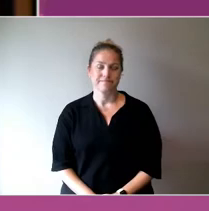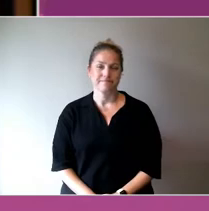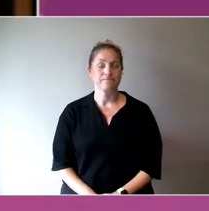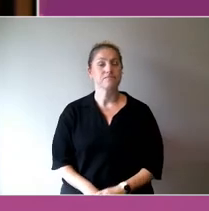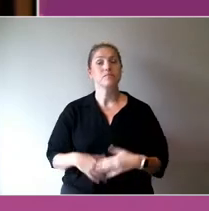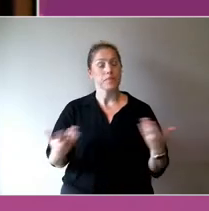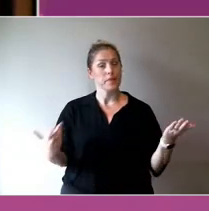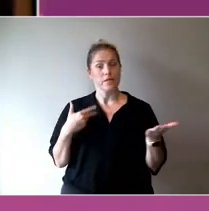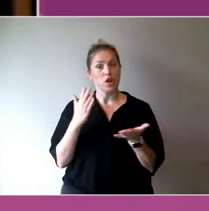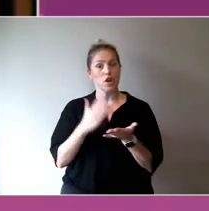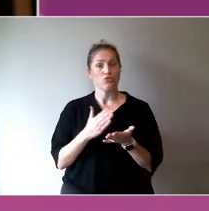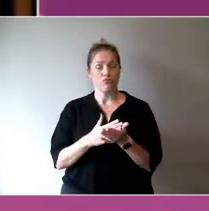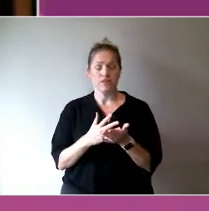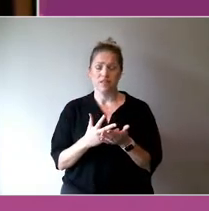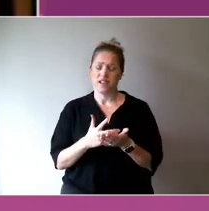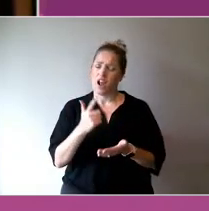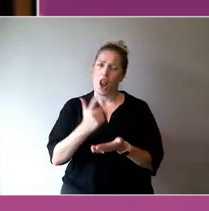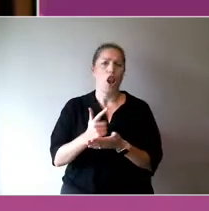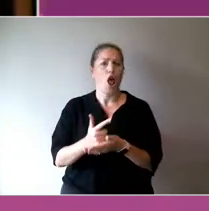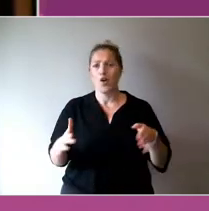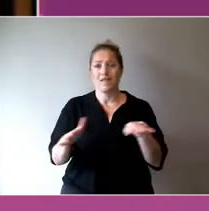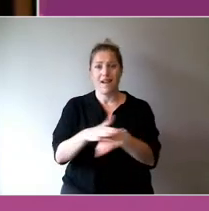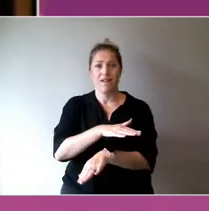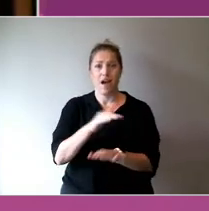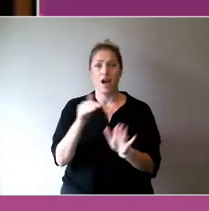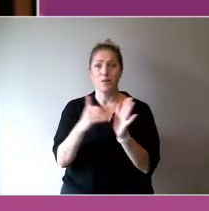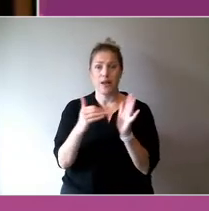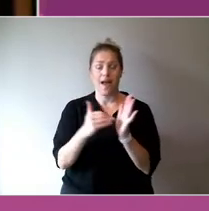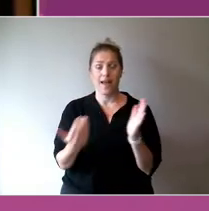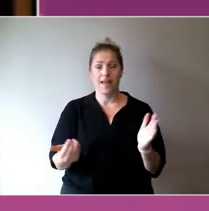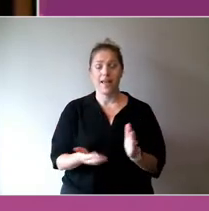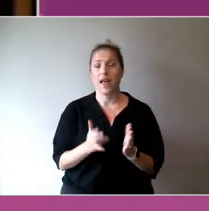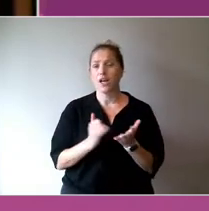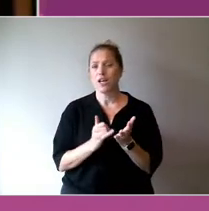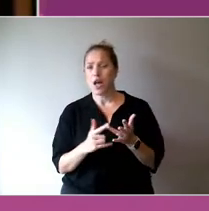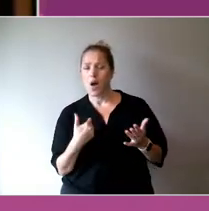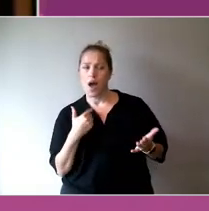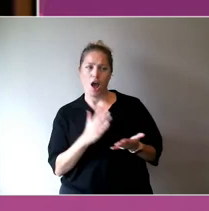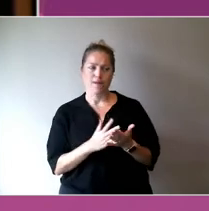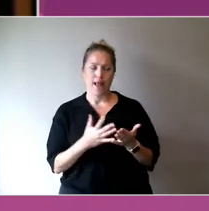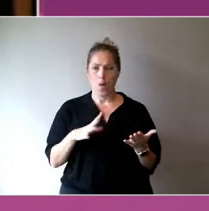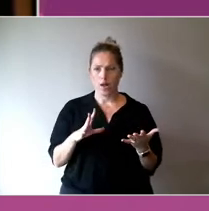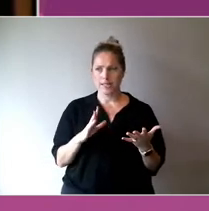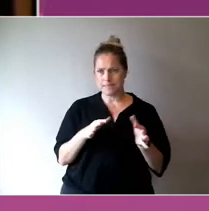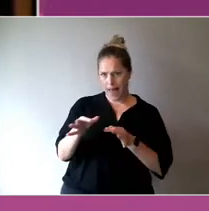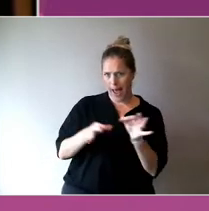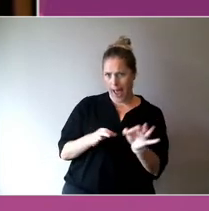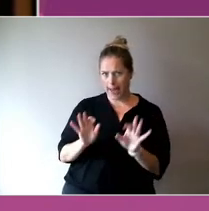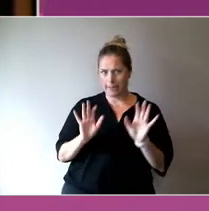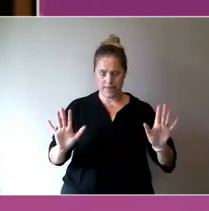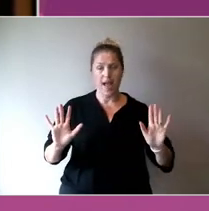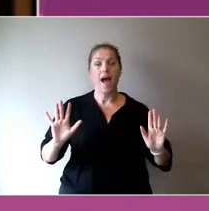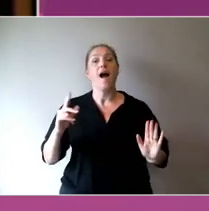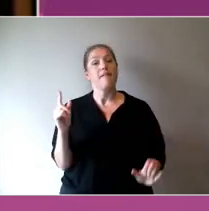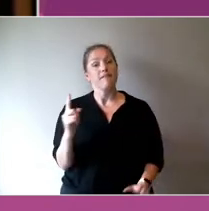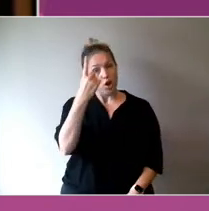interesting terrain to cover. We'll talk about the things that work first.